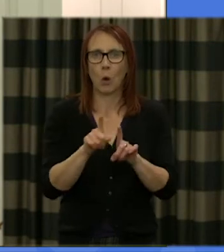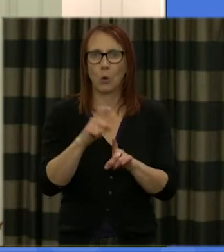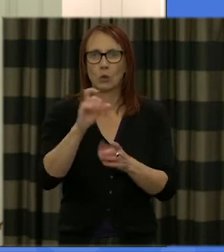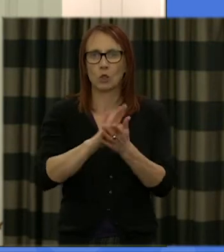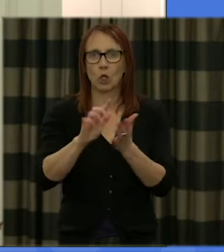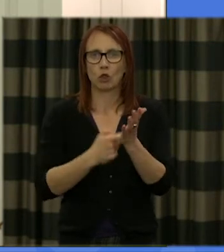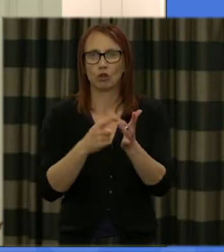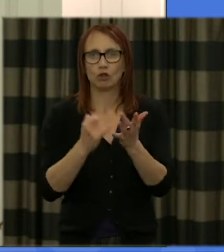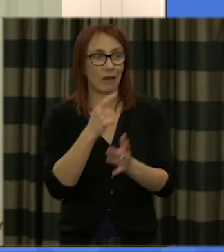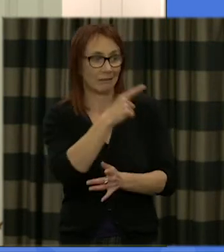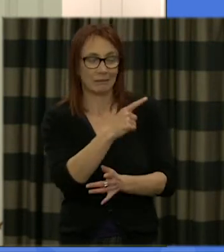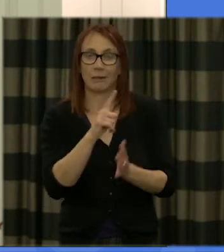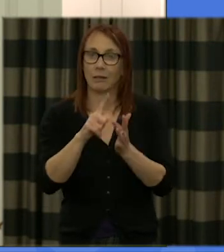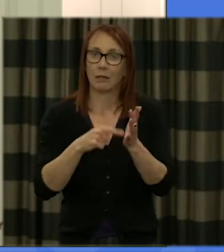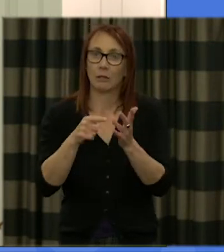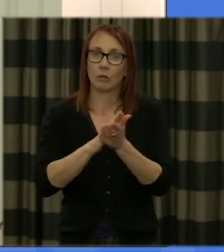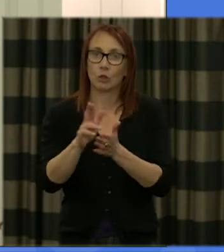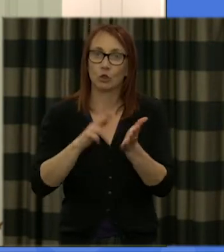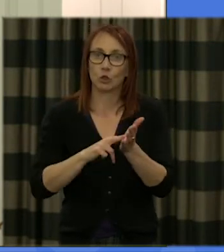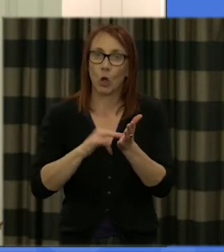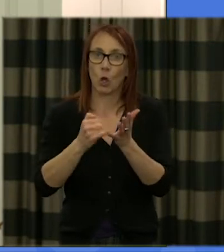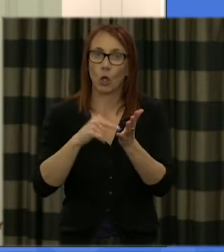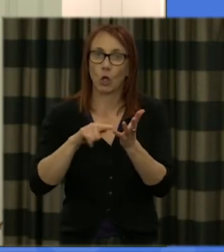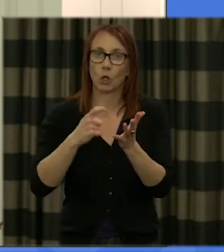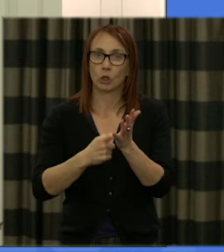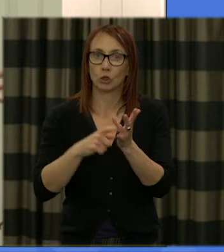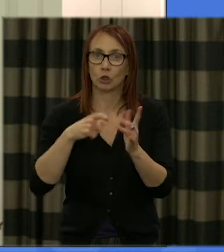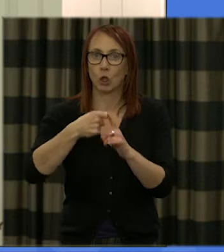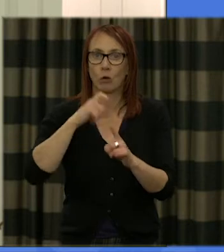steric one of our steering group members who is going to be working with us